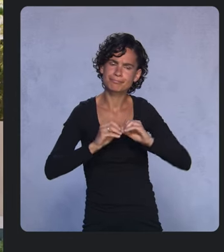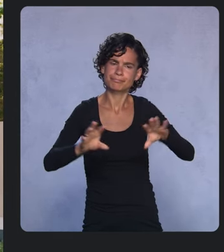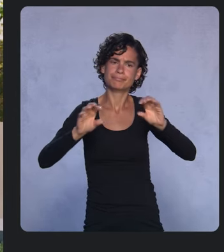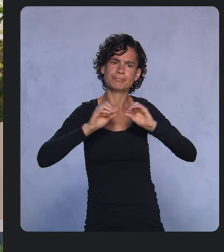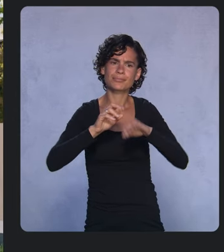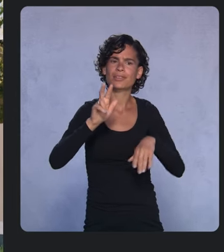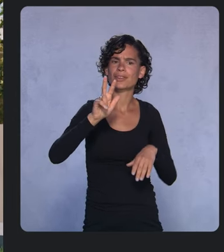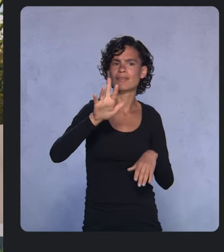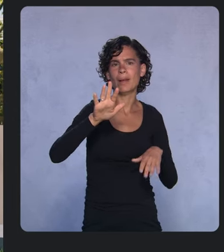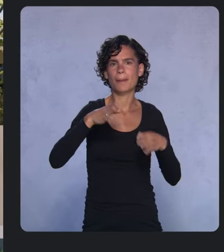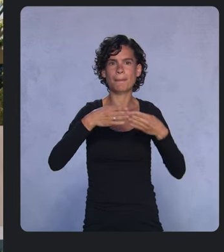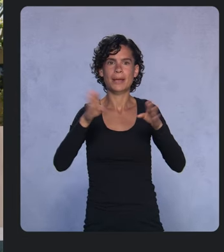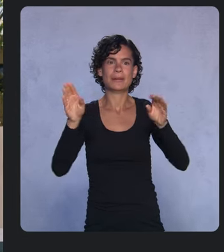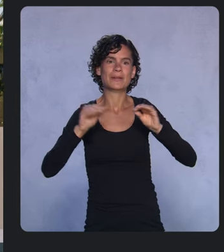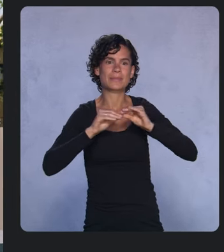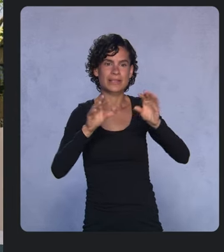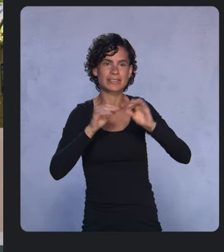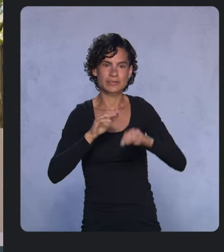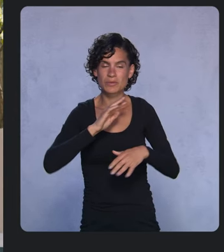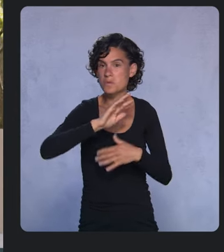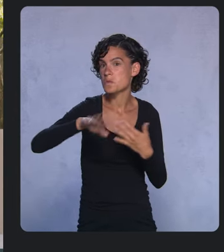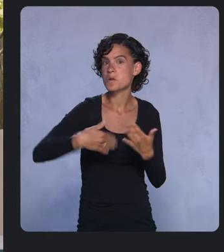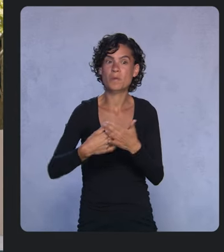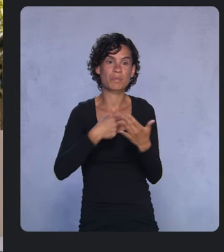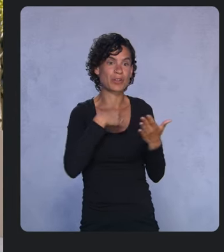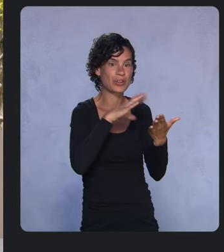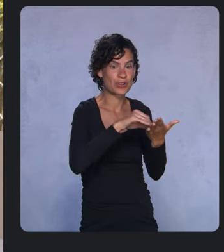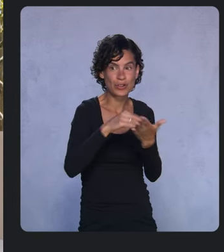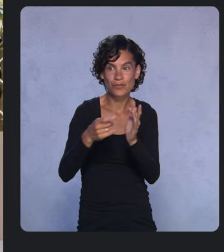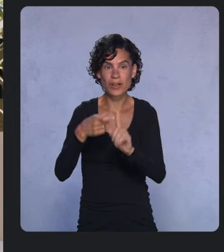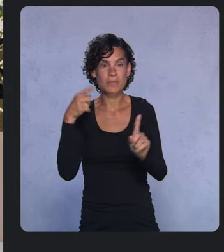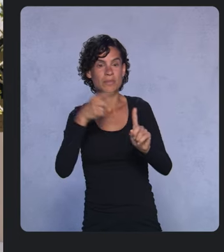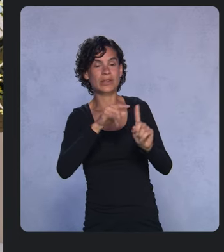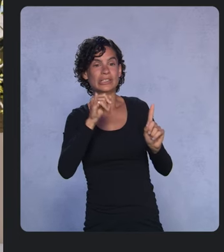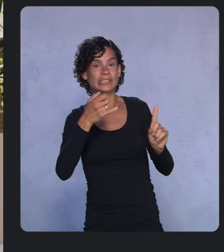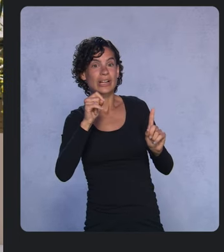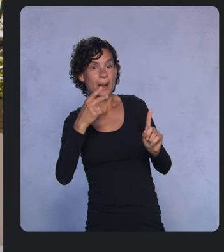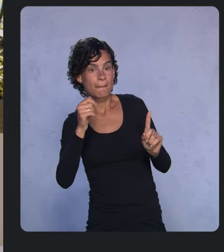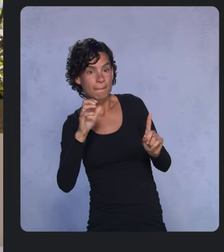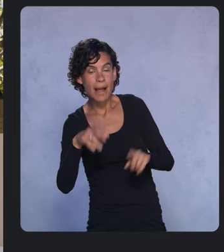We took everything that we learned from Jetpack and Kotlin and we brought it to UI development.